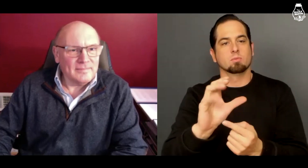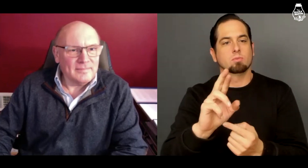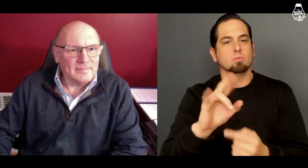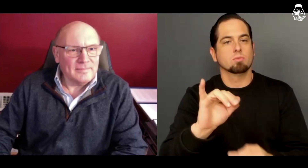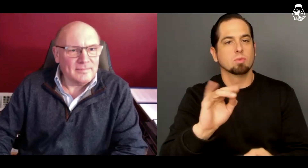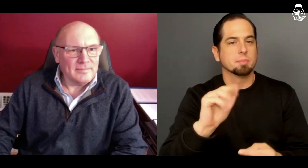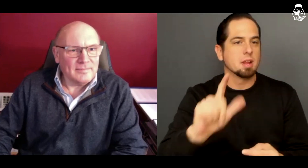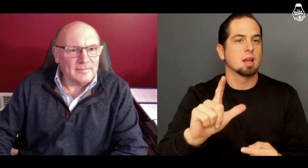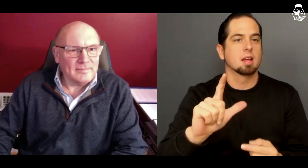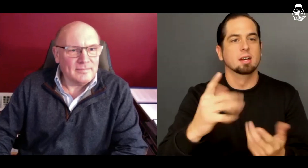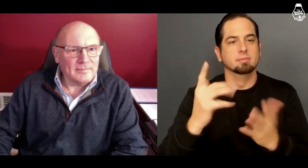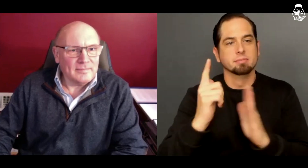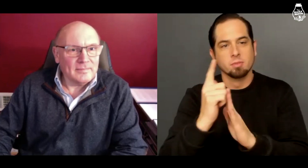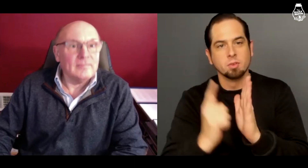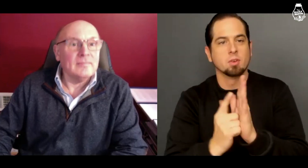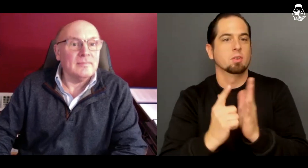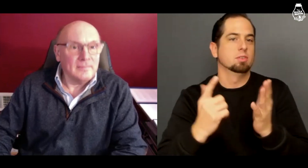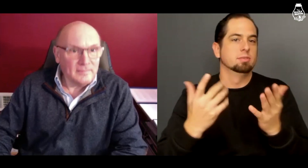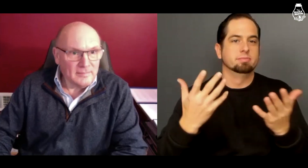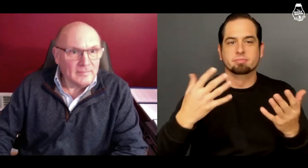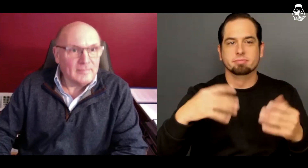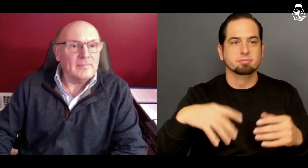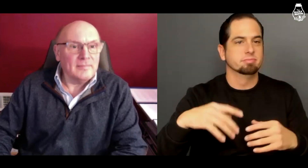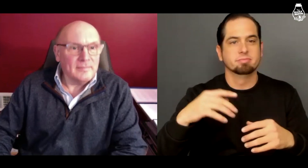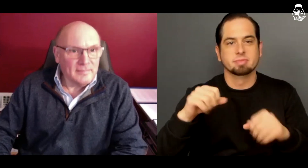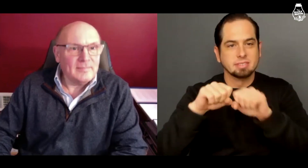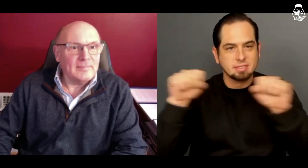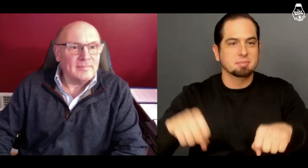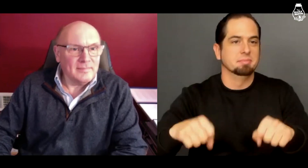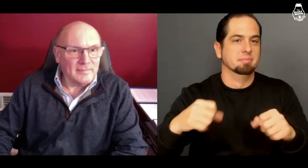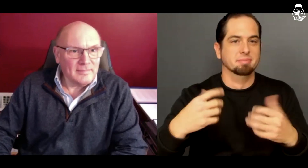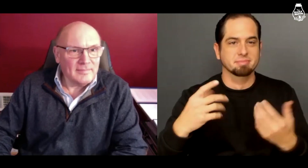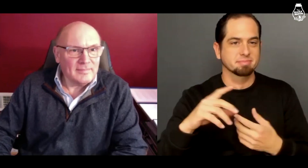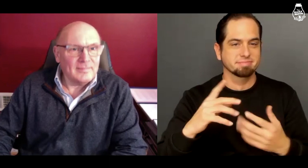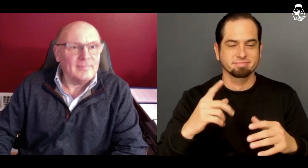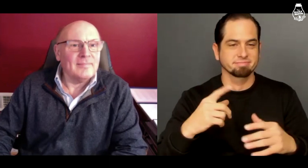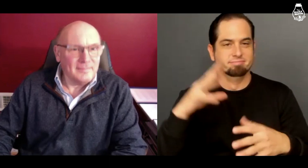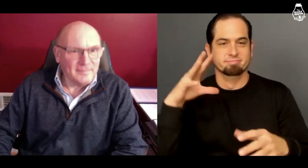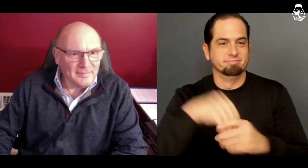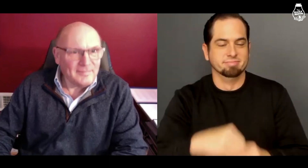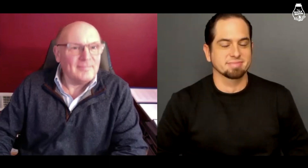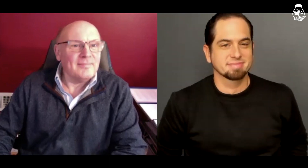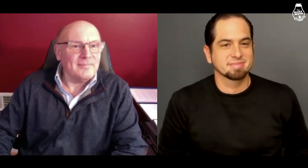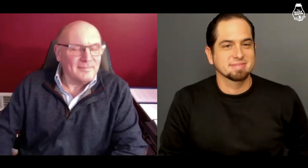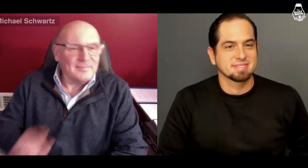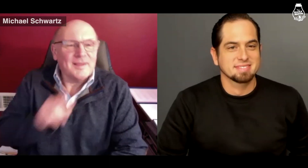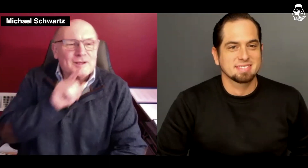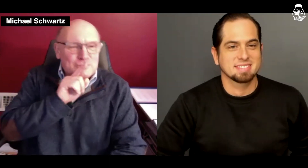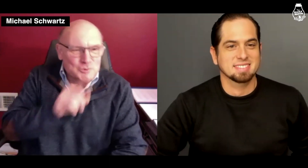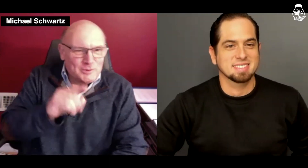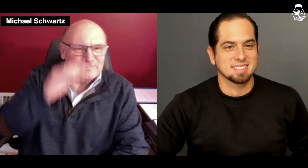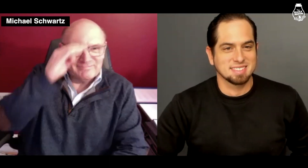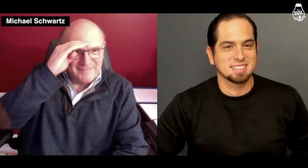criminal law and its system? Sure.